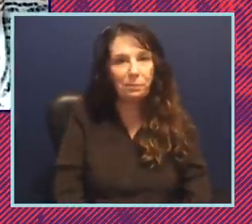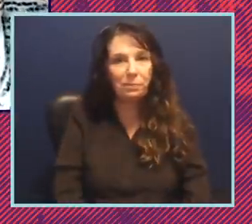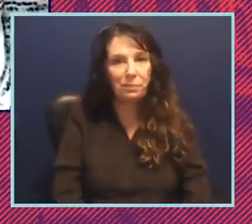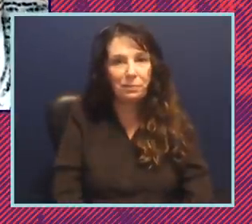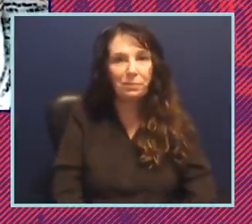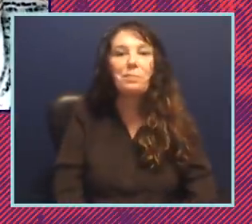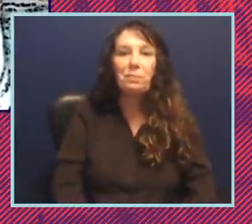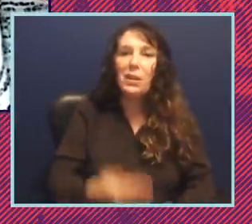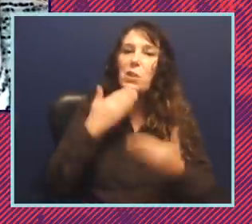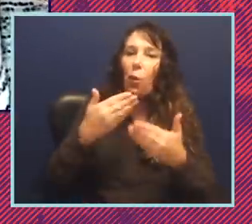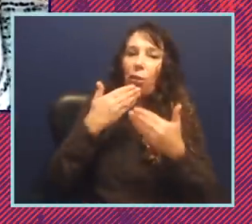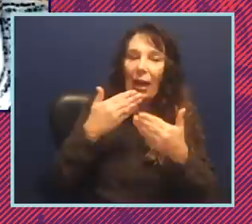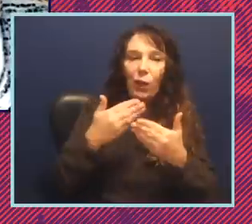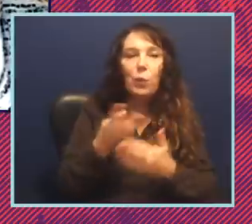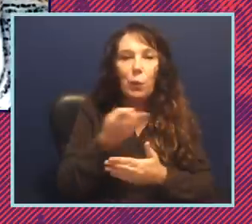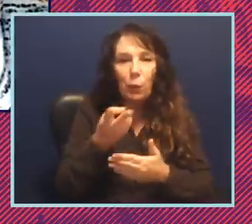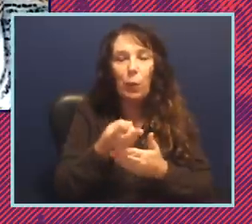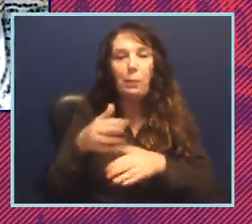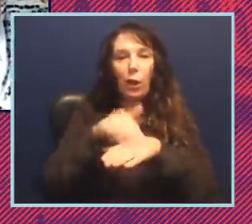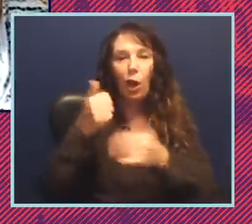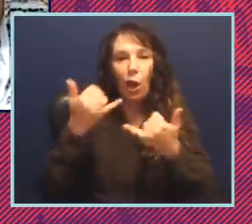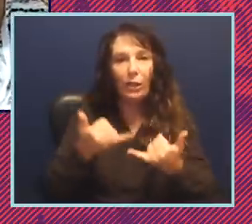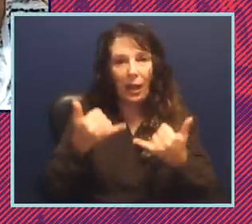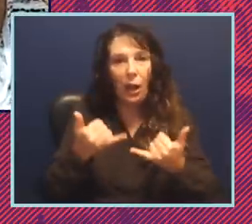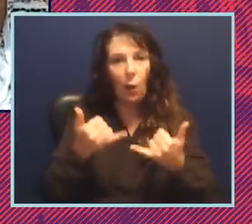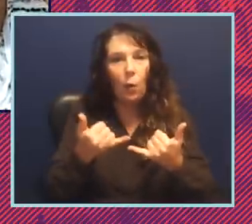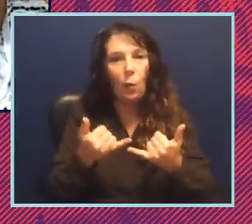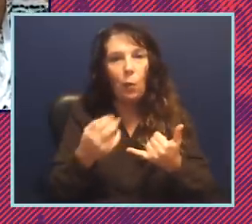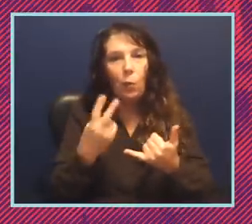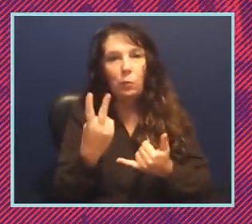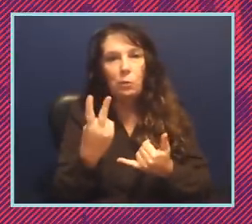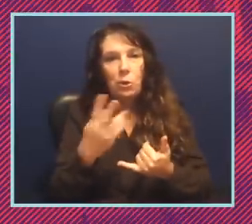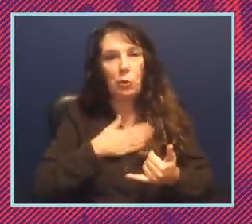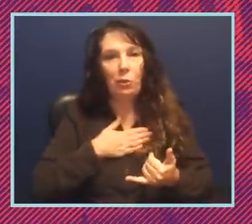i'm inspired by it okay let me switch gears thank you sophia thank you andrea let me call up to the